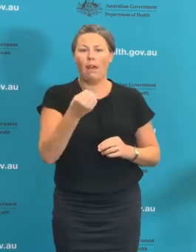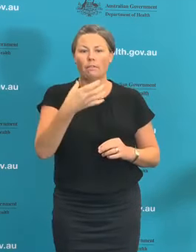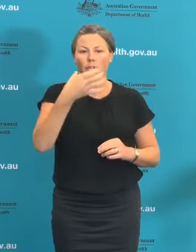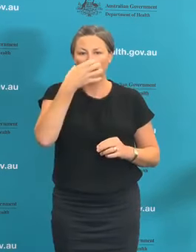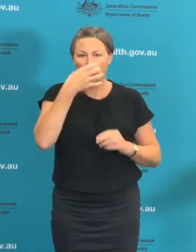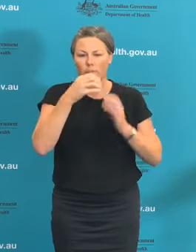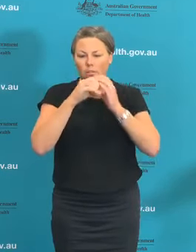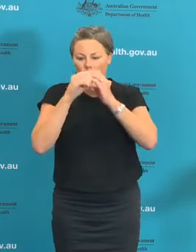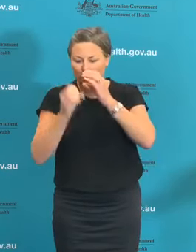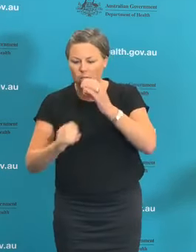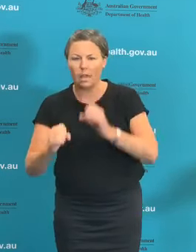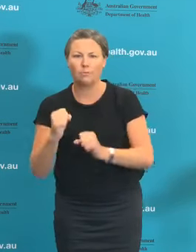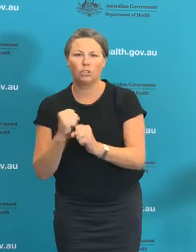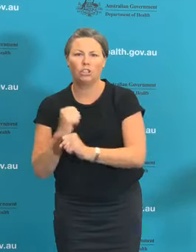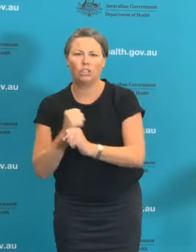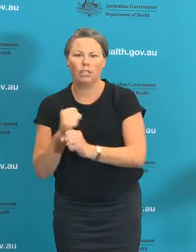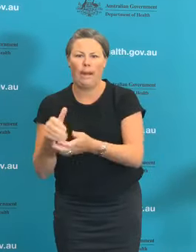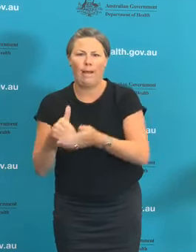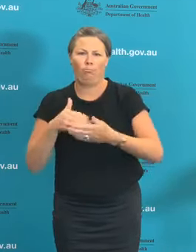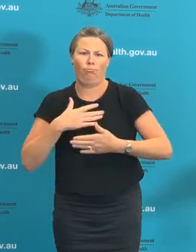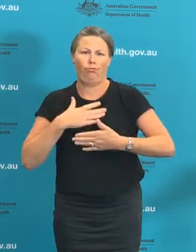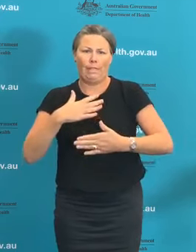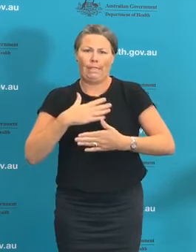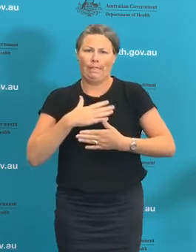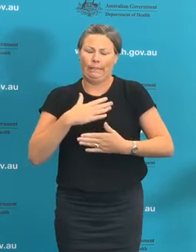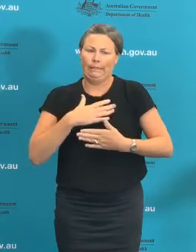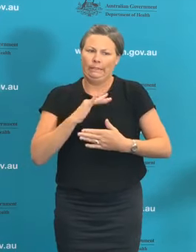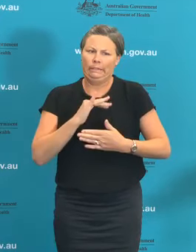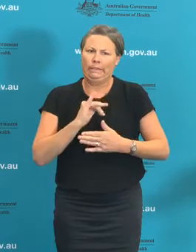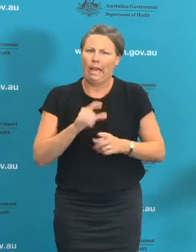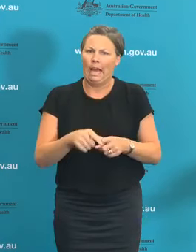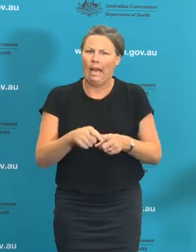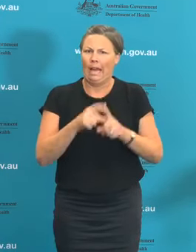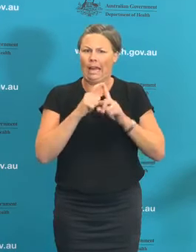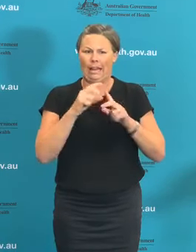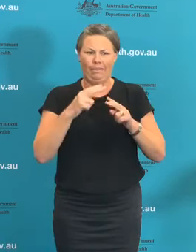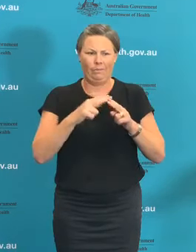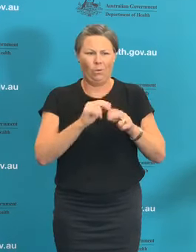certainly that is a very challenging time for their friends and family, so we